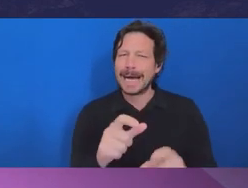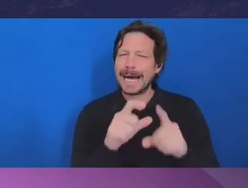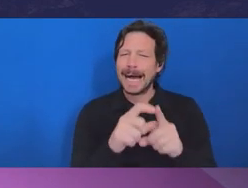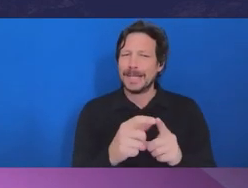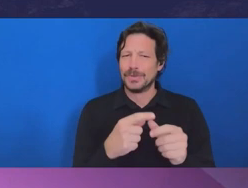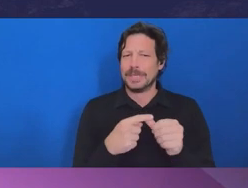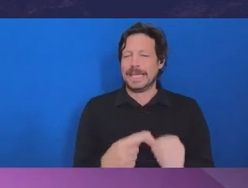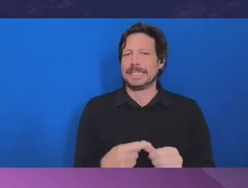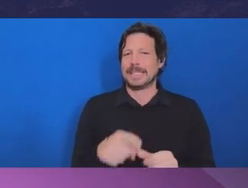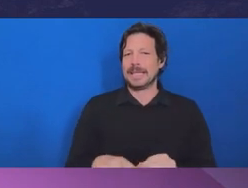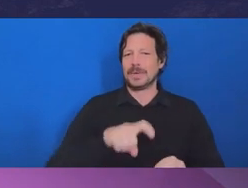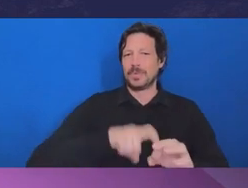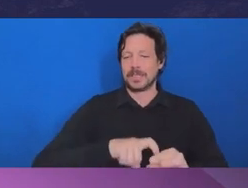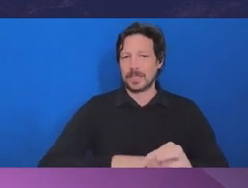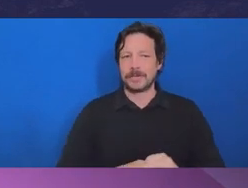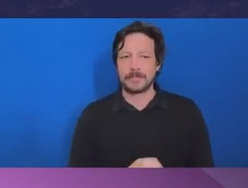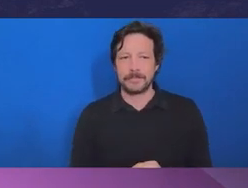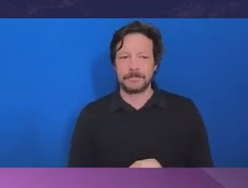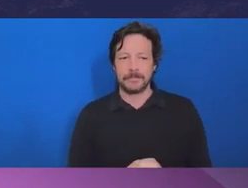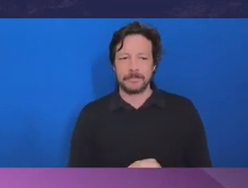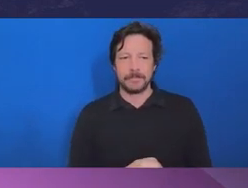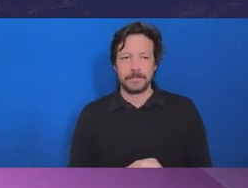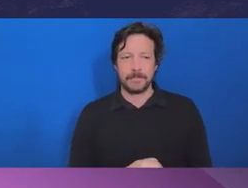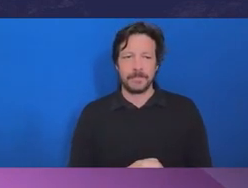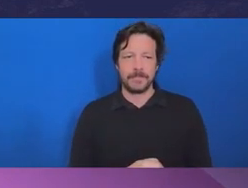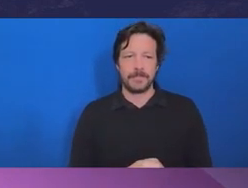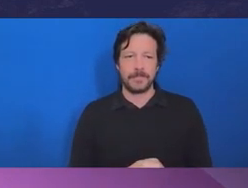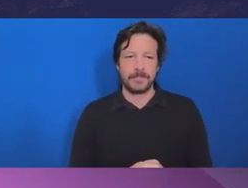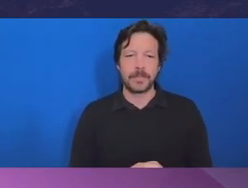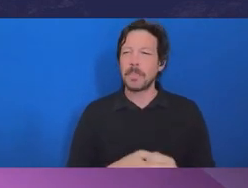but I did land on a very similar point to the one you've raised, Robert,